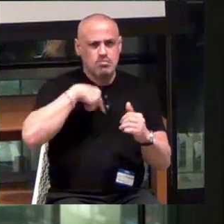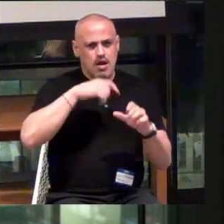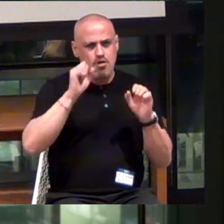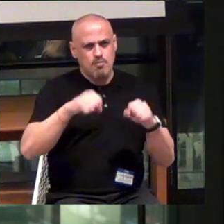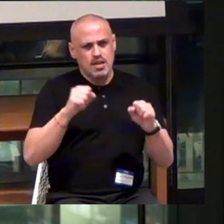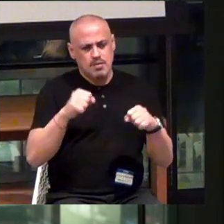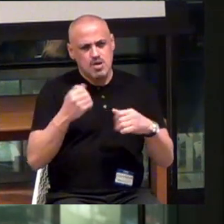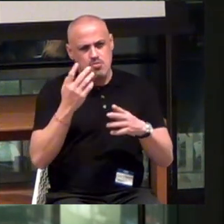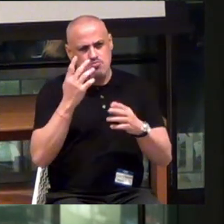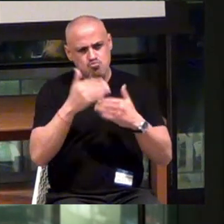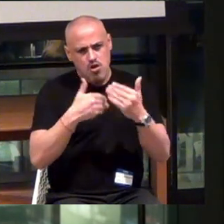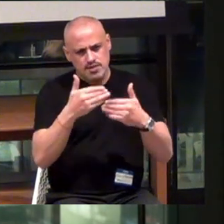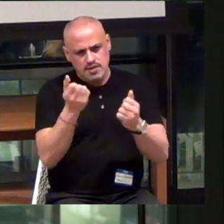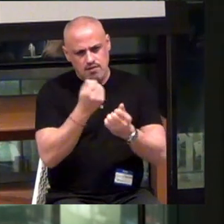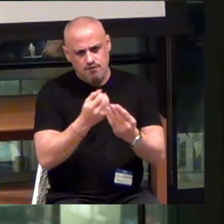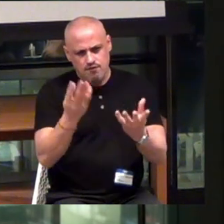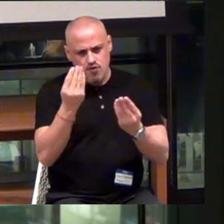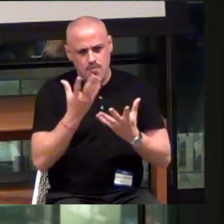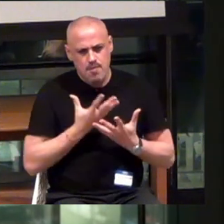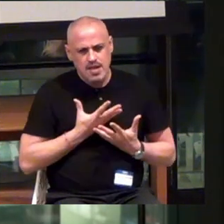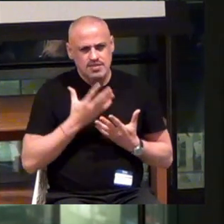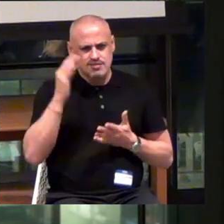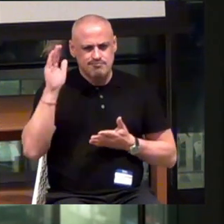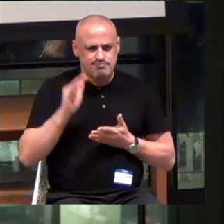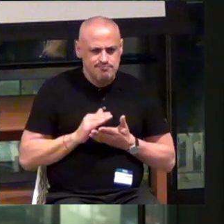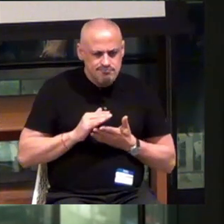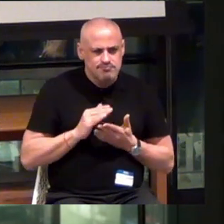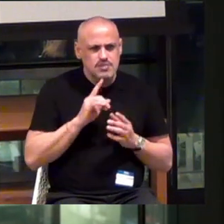of process all the information we're gonna get at scale to do actionable insights.